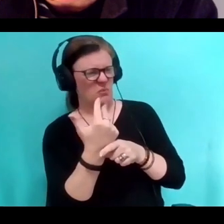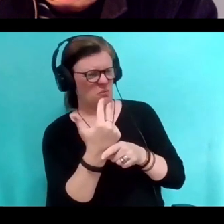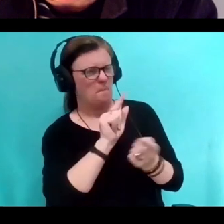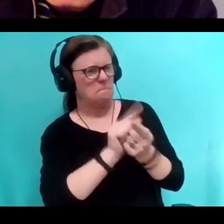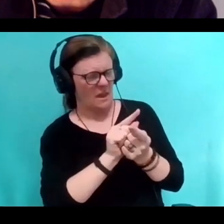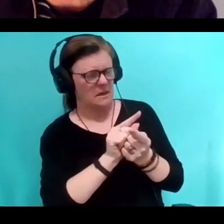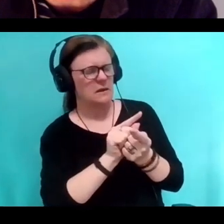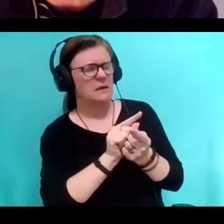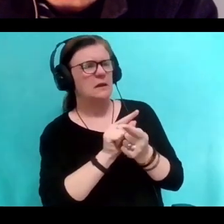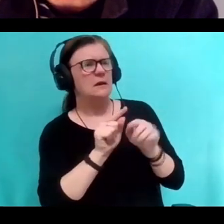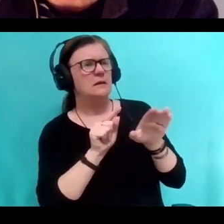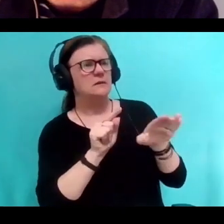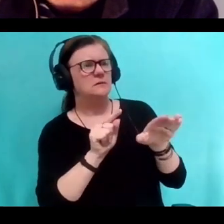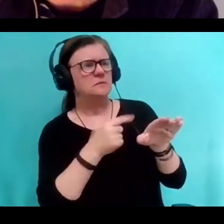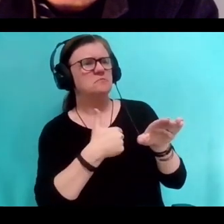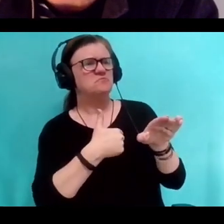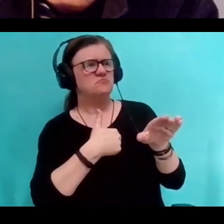when I spending the summer in Chicago,